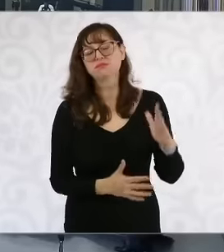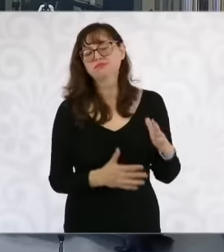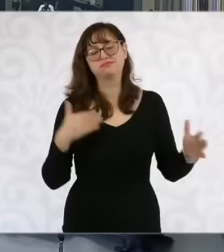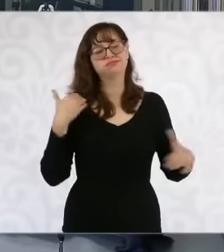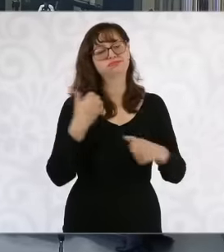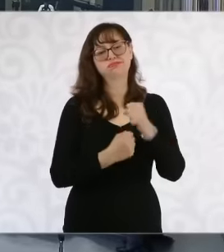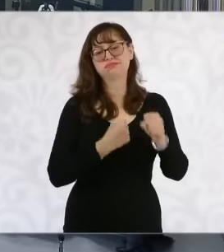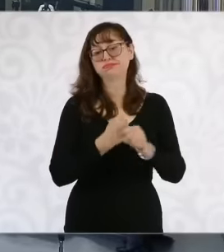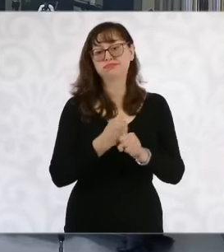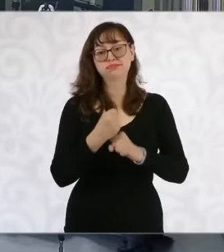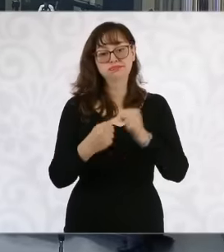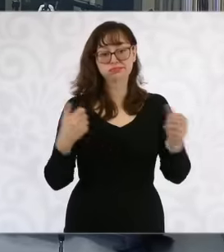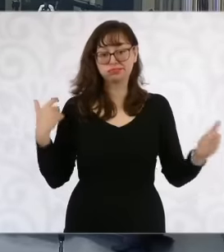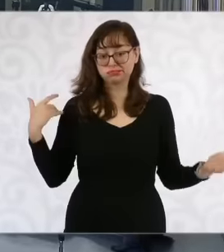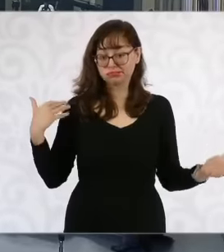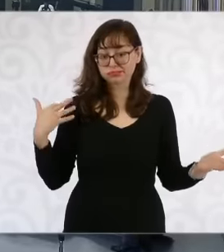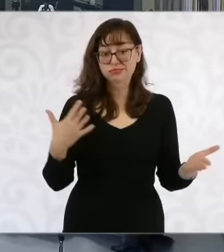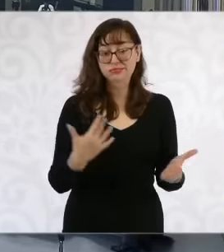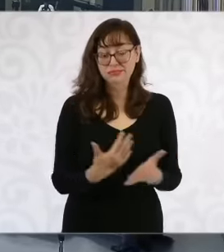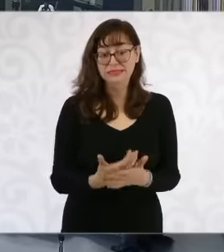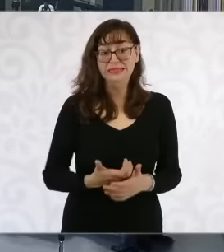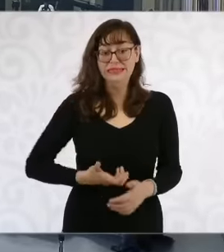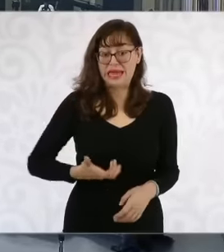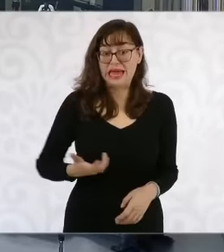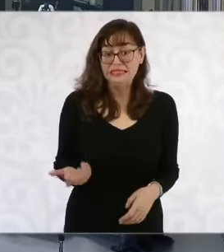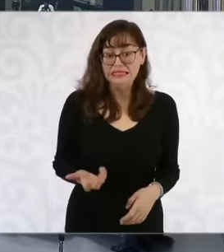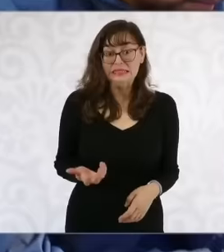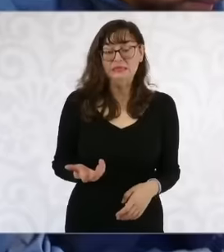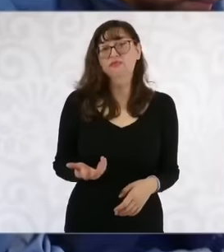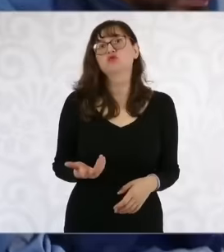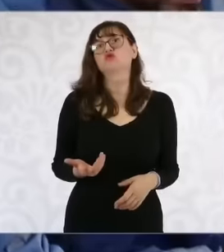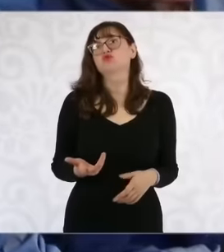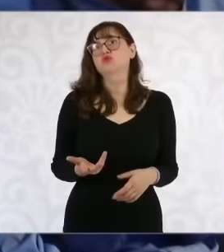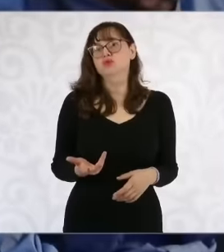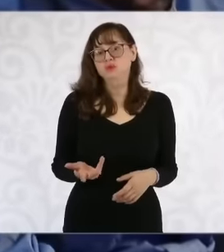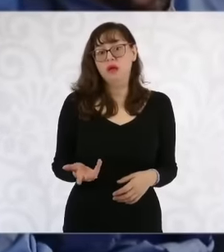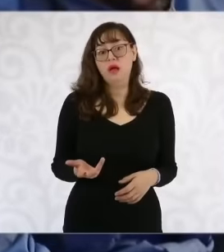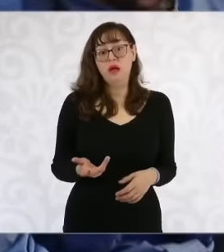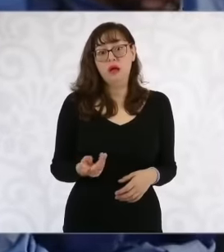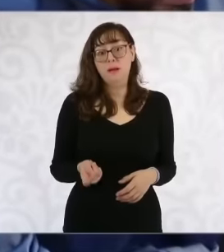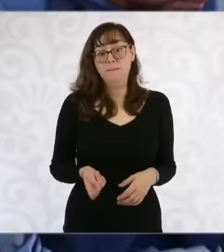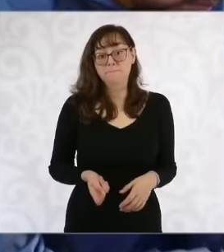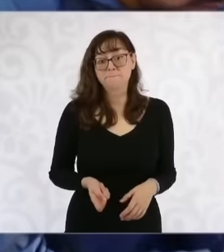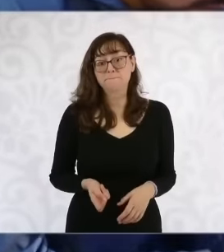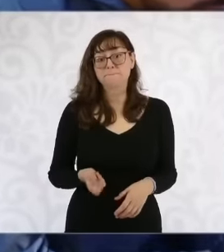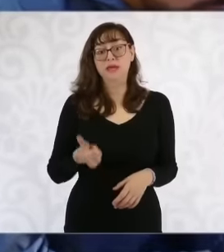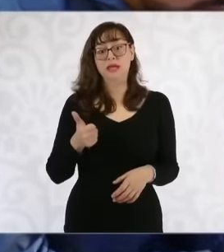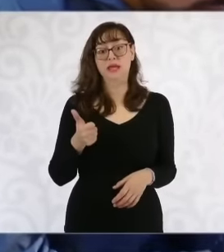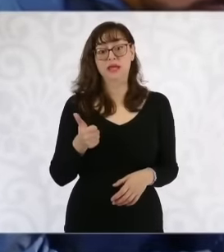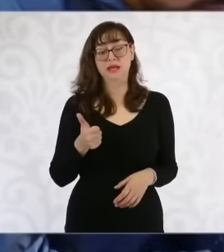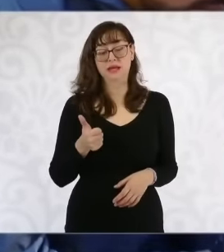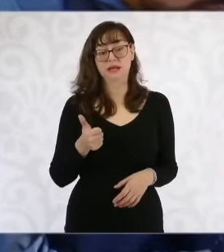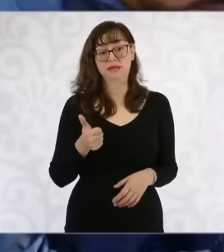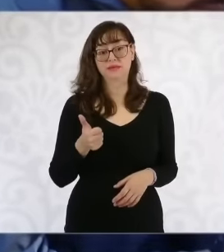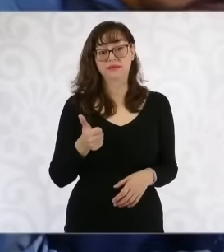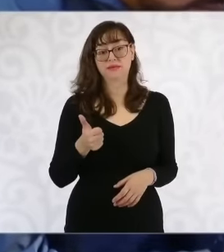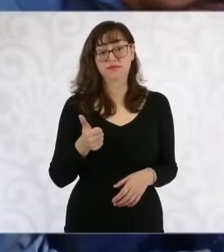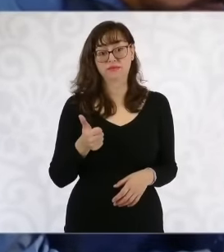what we are doing It is the first time that we have found eco answers And we want to continue